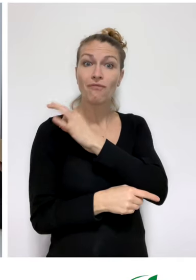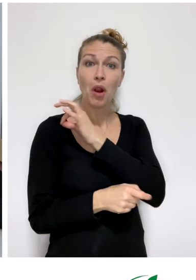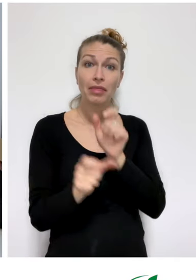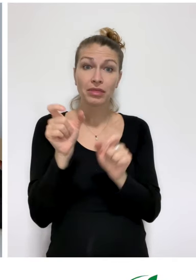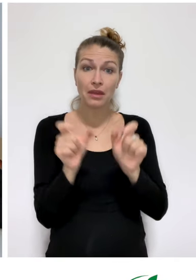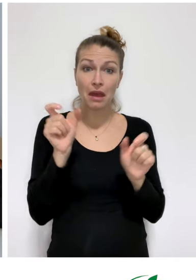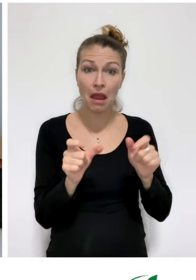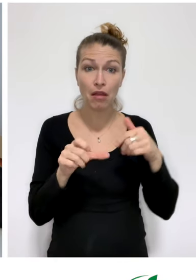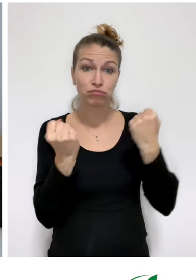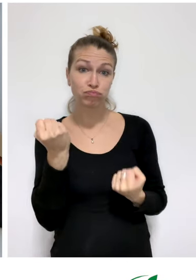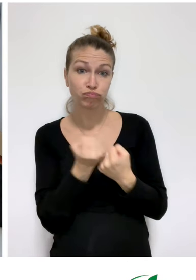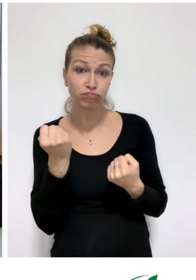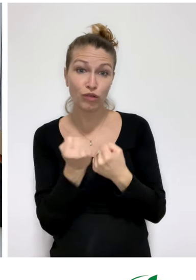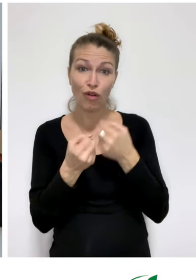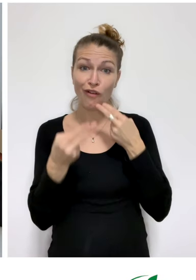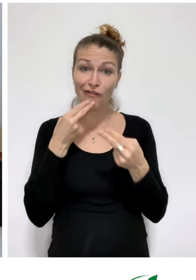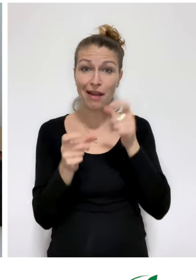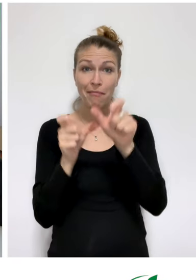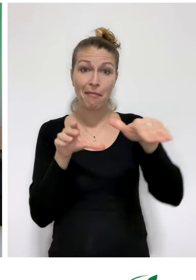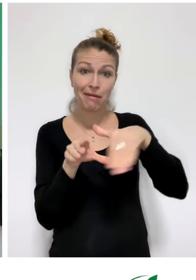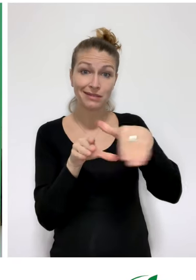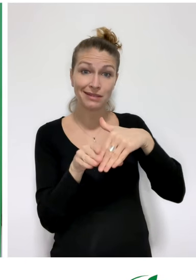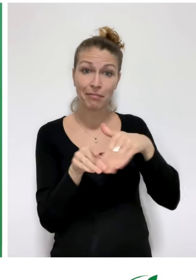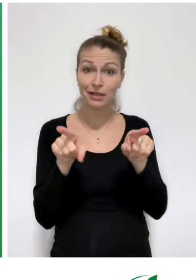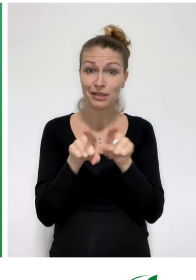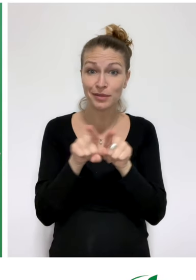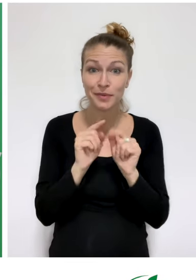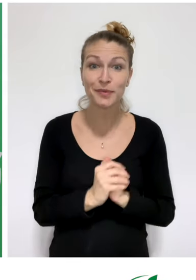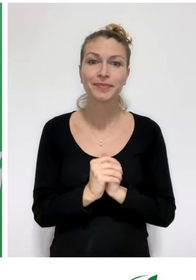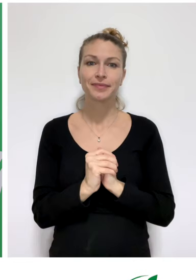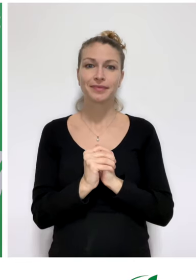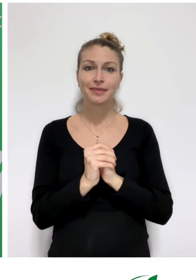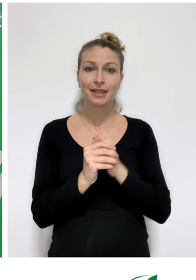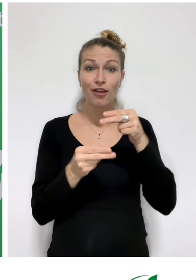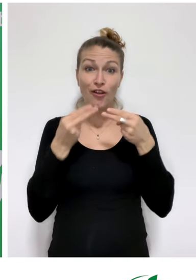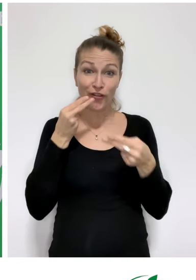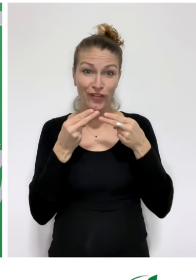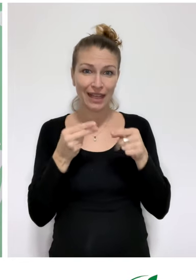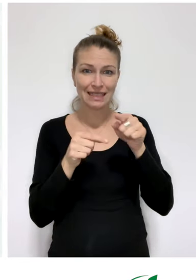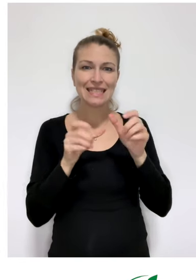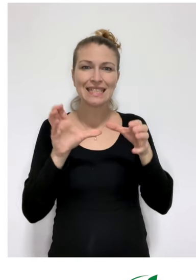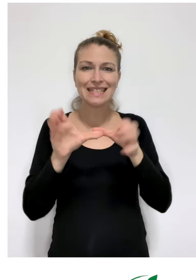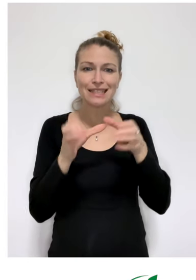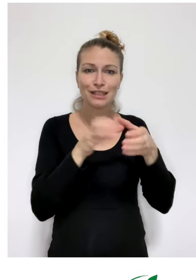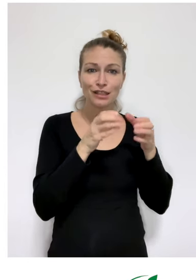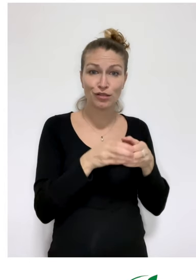Volunteers are there to support all ZeroCon participants. Conference sessions